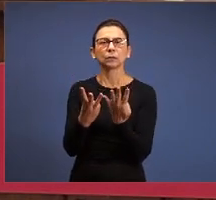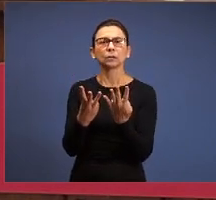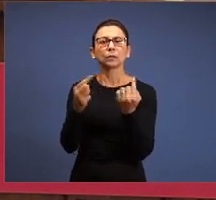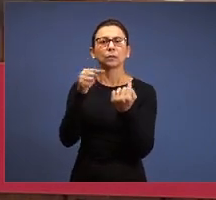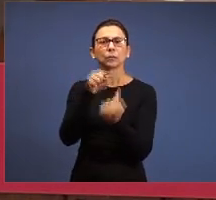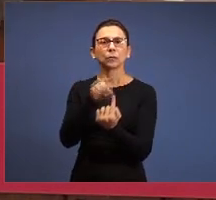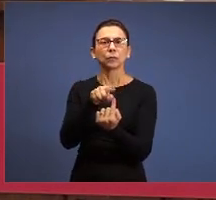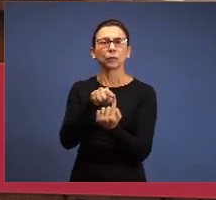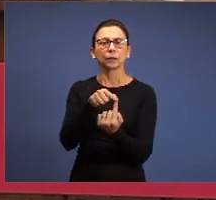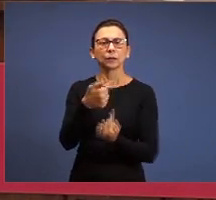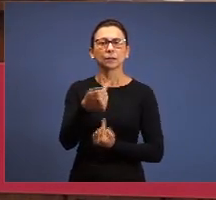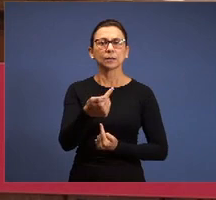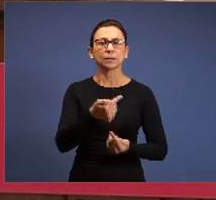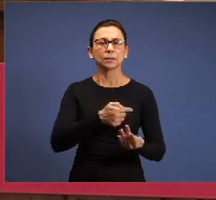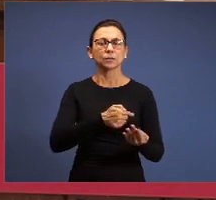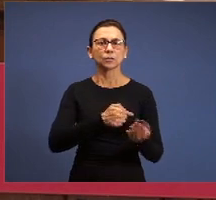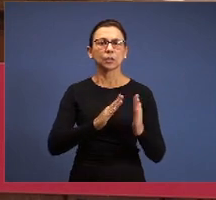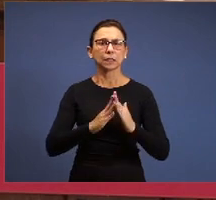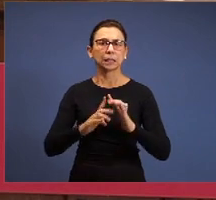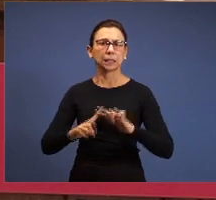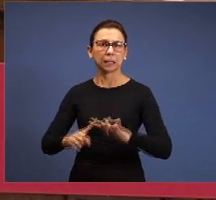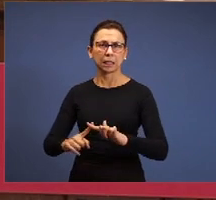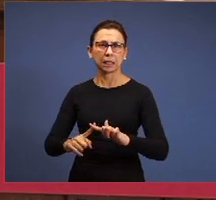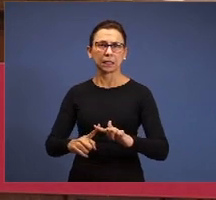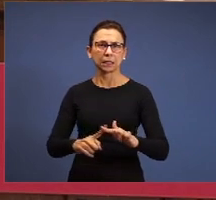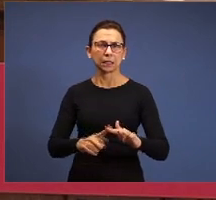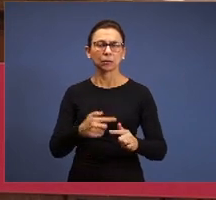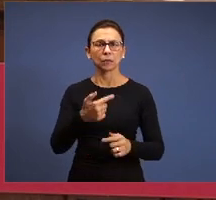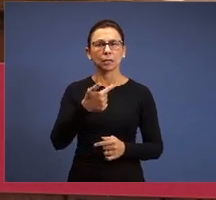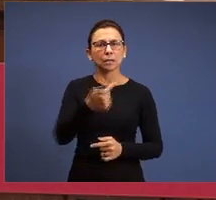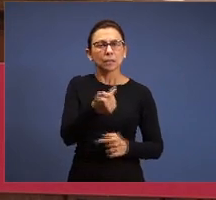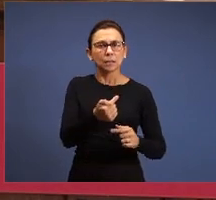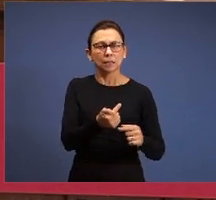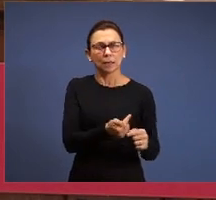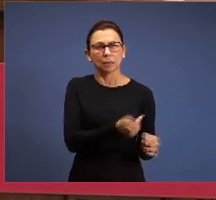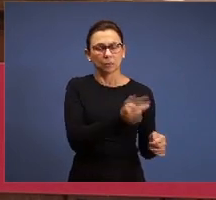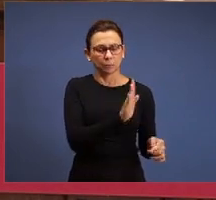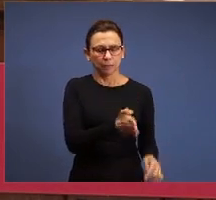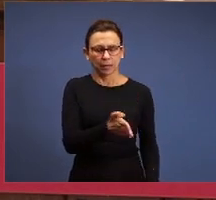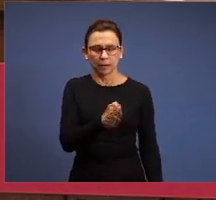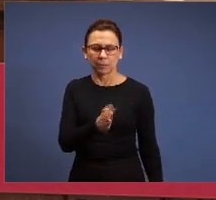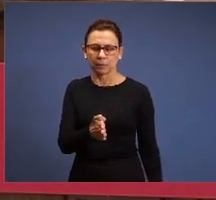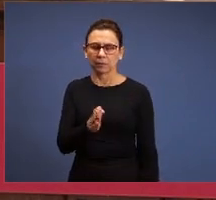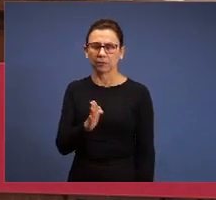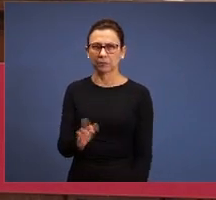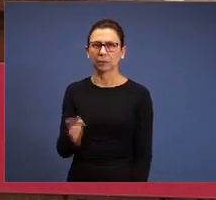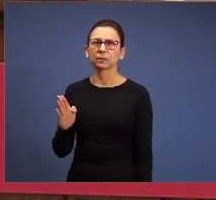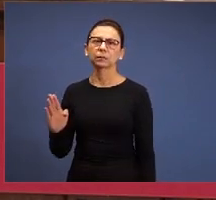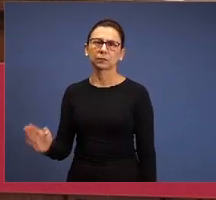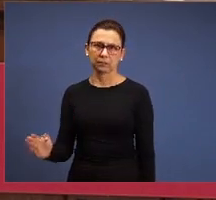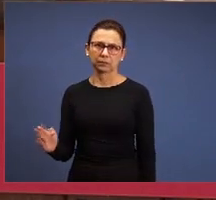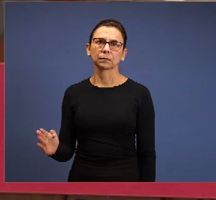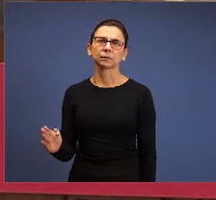churches, seven historical and prophetic periods of the church, since her first day of life